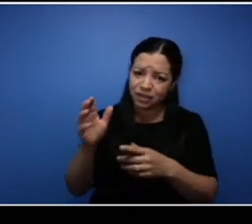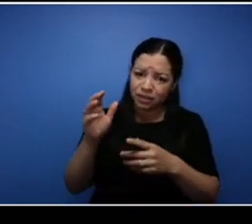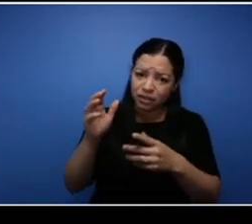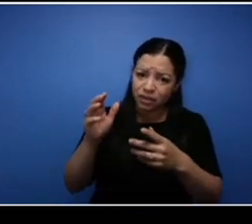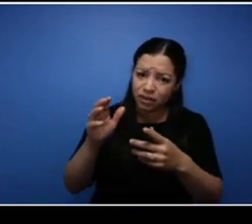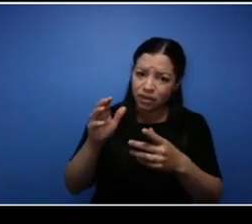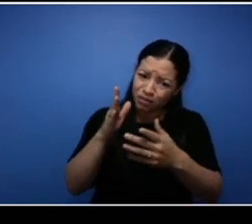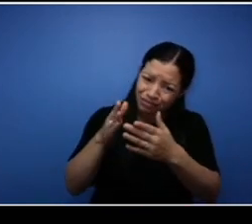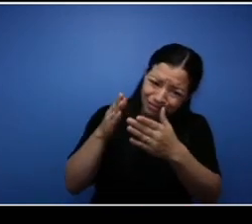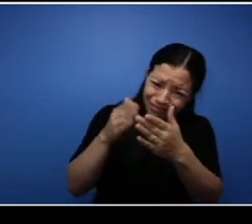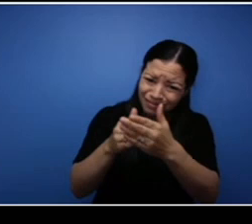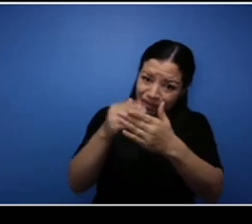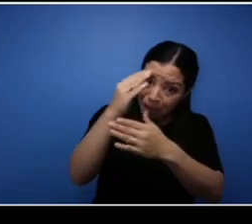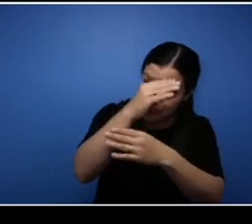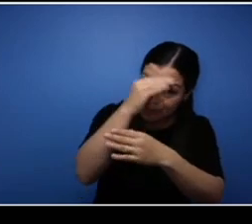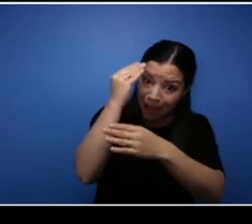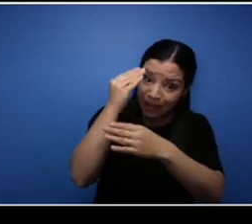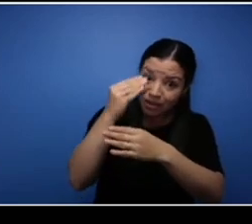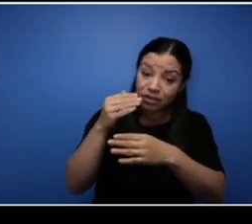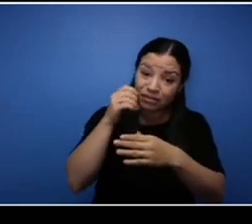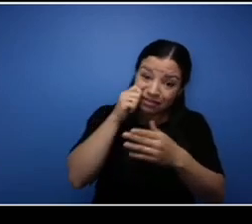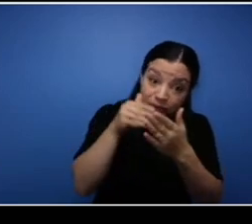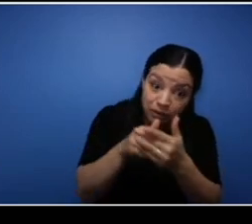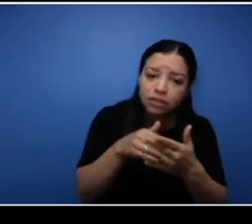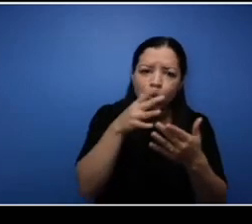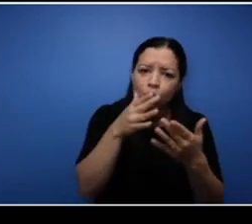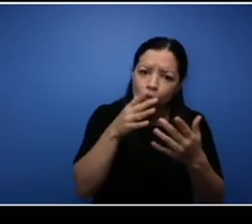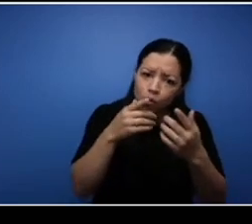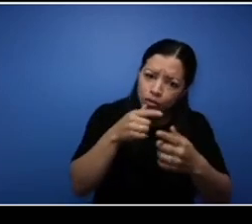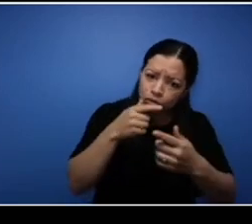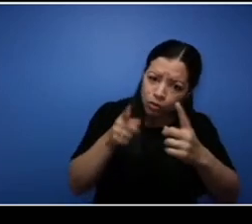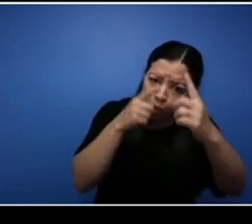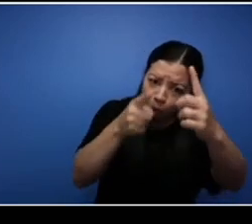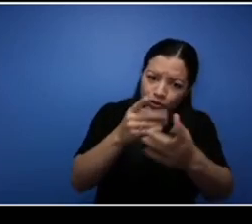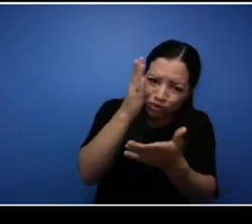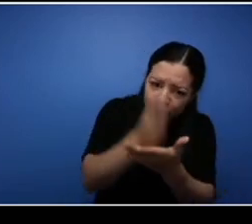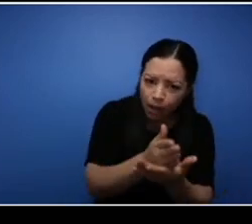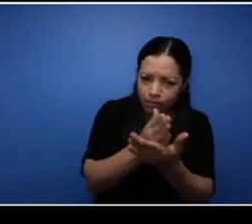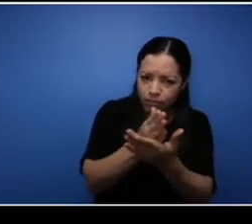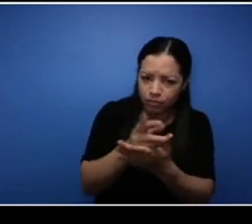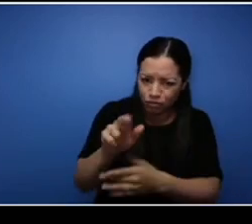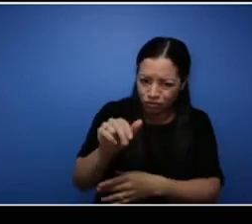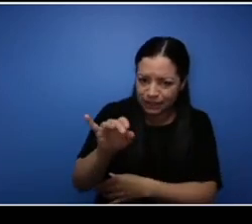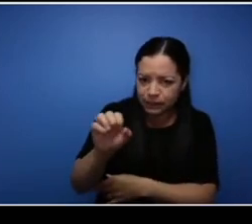anti-Black racism and striving for equity. It is our third annual event, we are committing